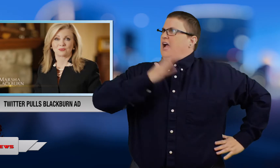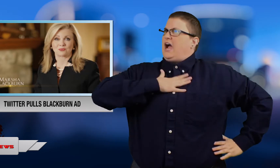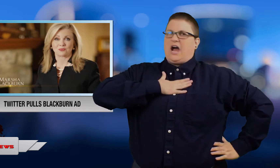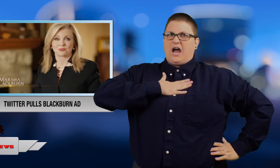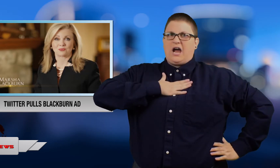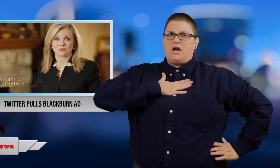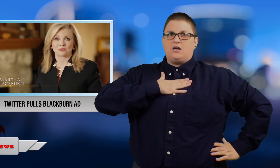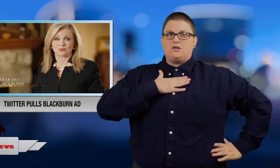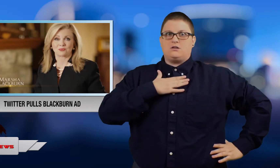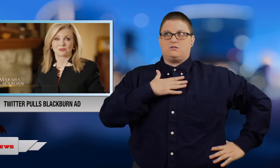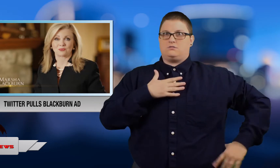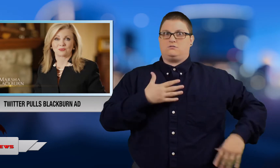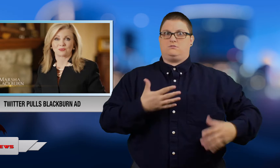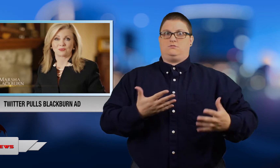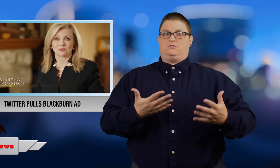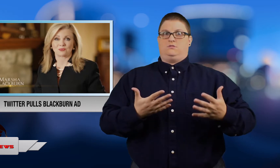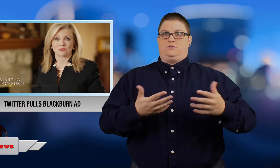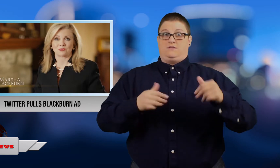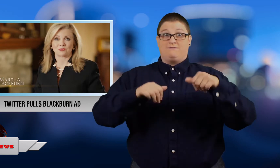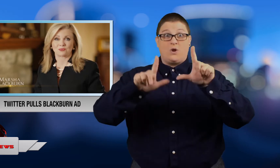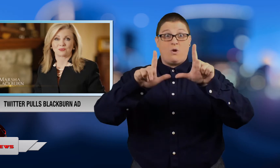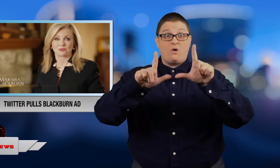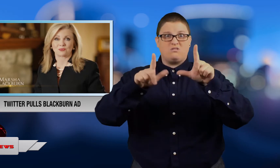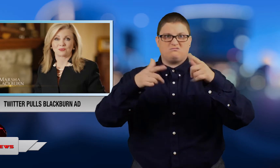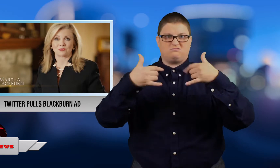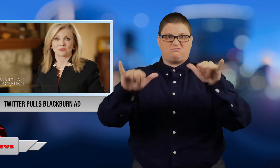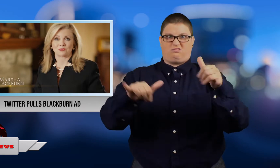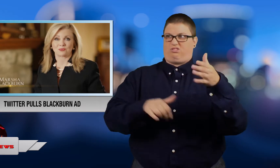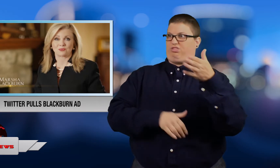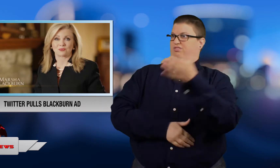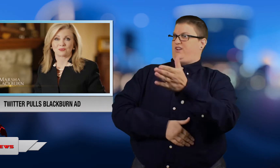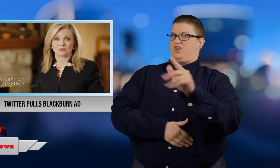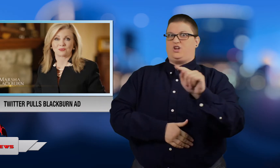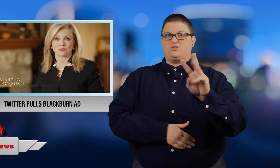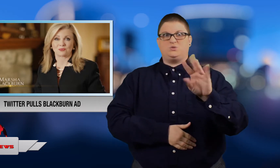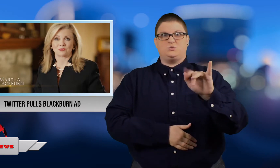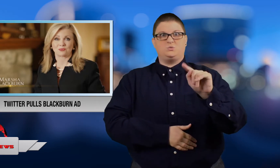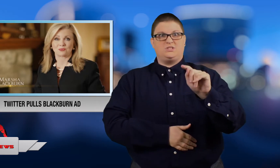Thank God." The ad is still posted